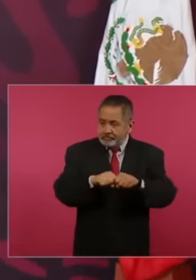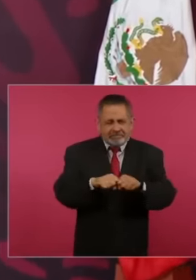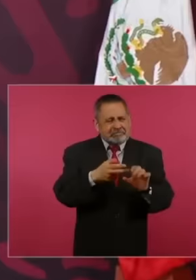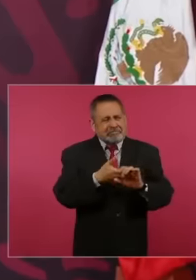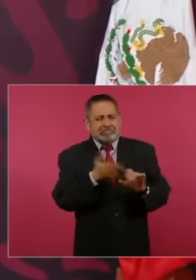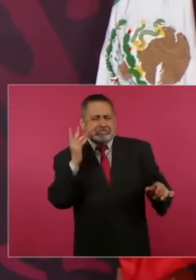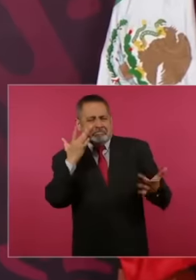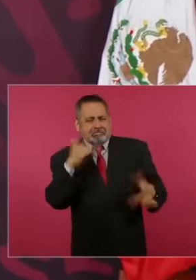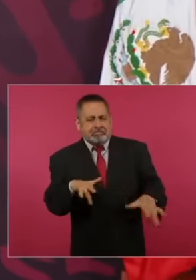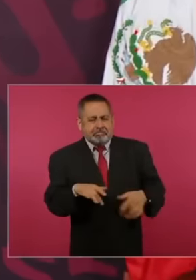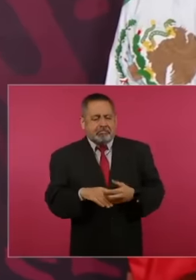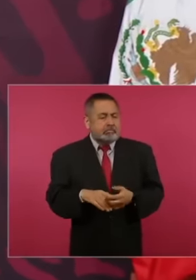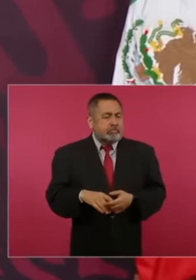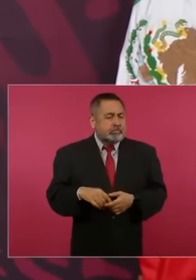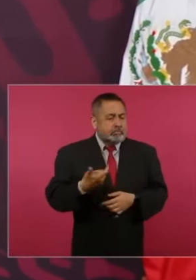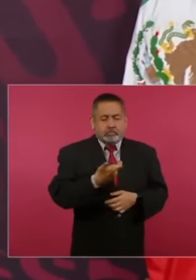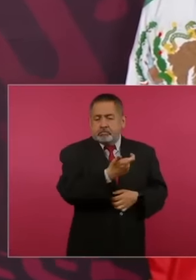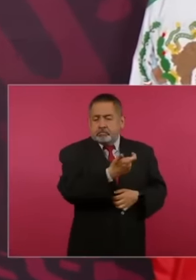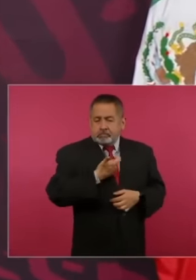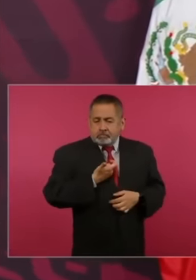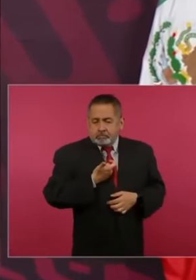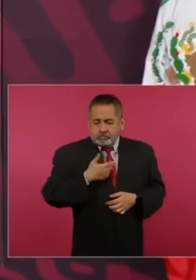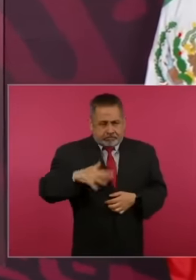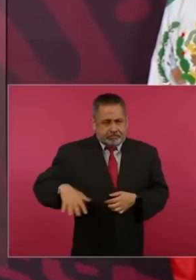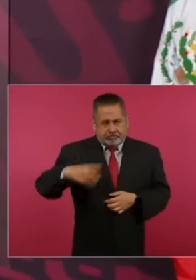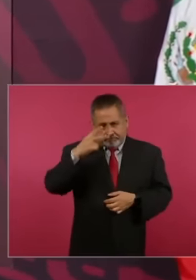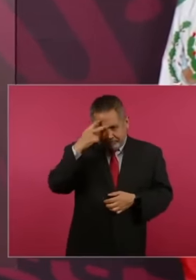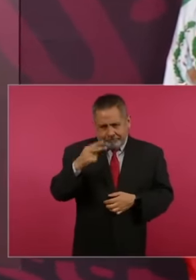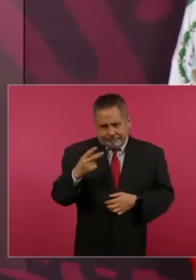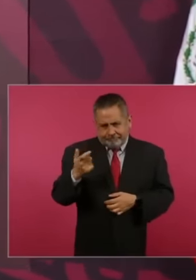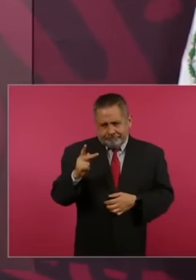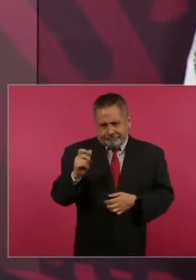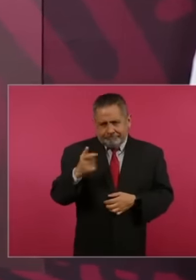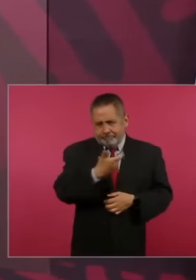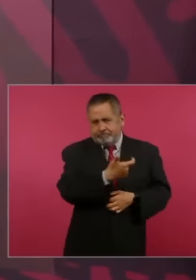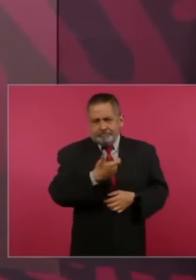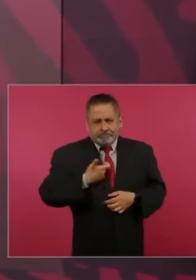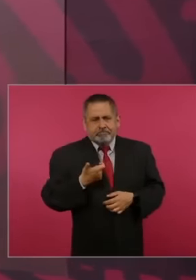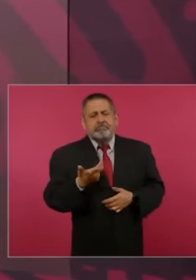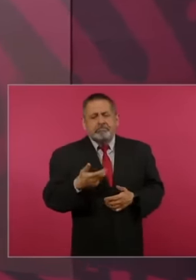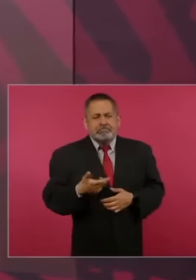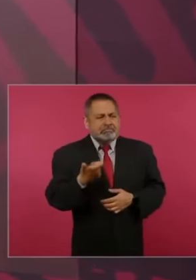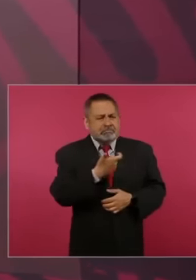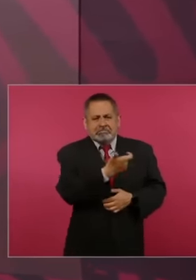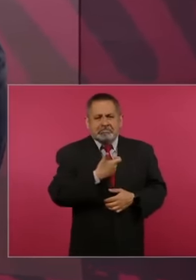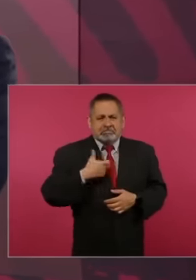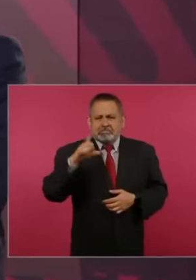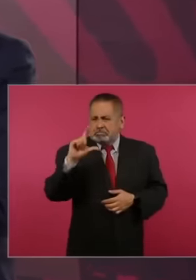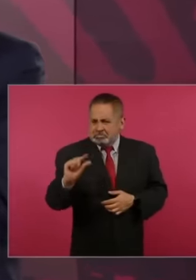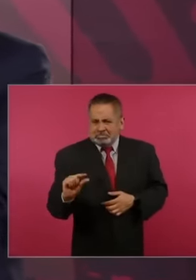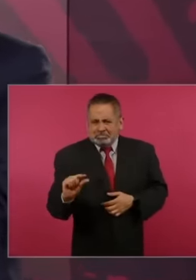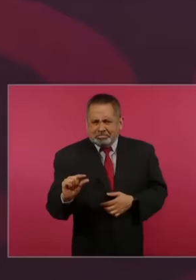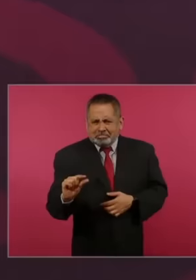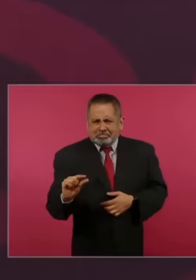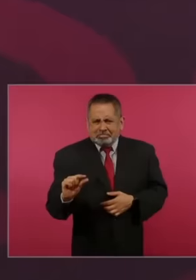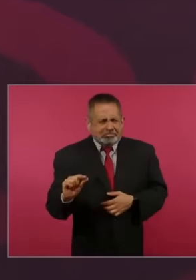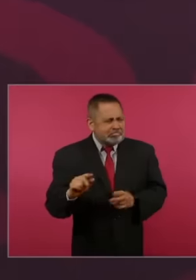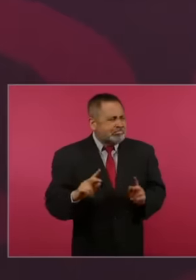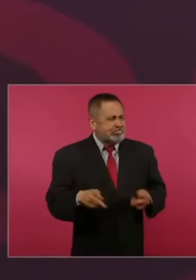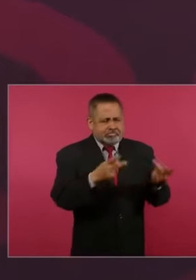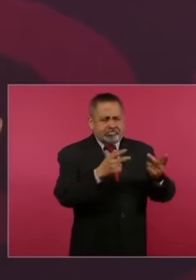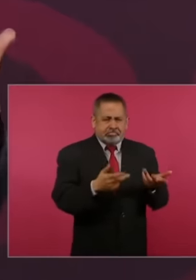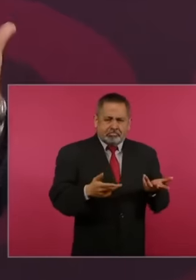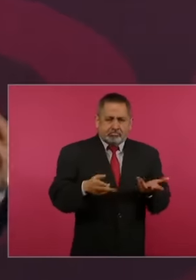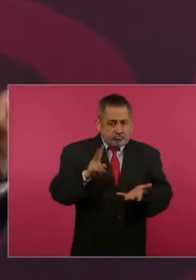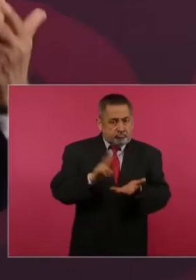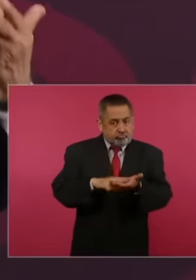price was lower than what the shares were worth in the